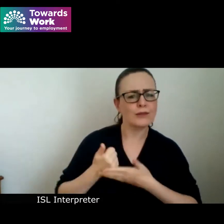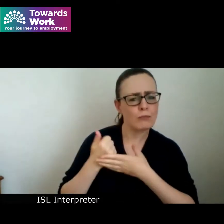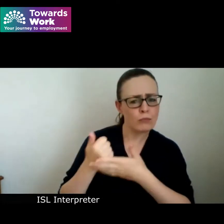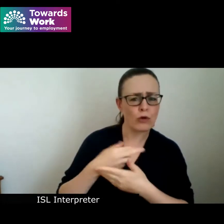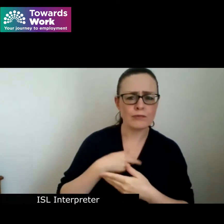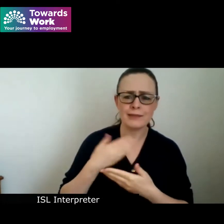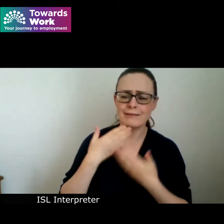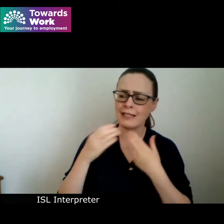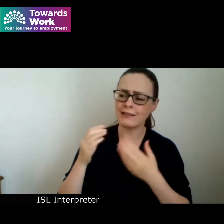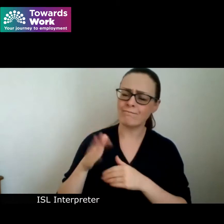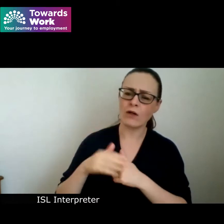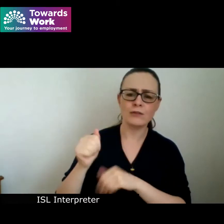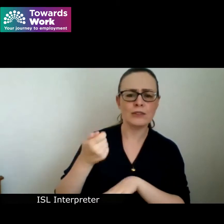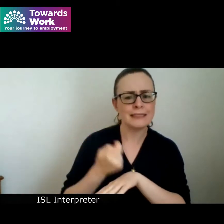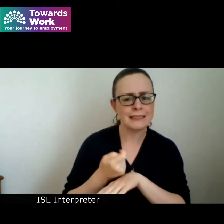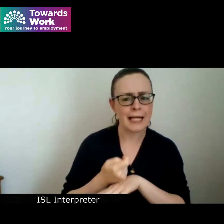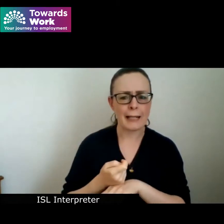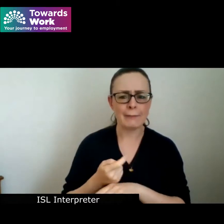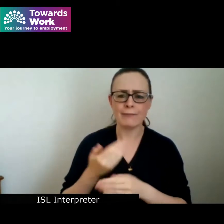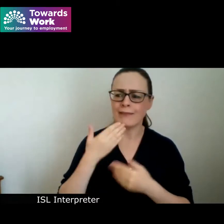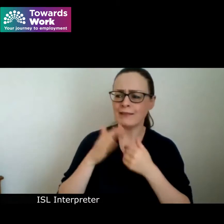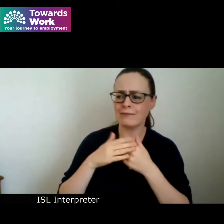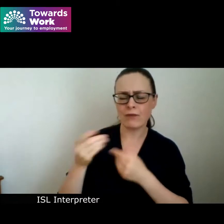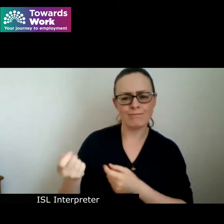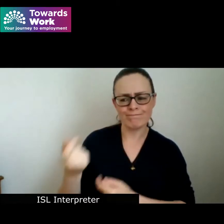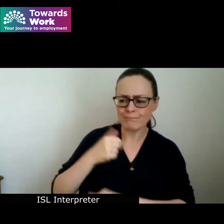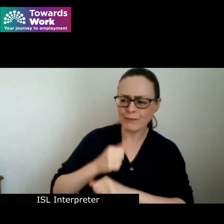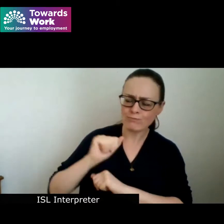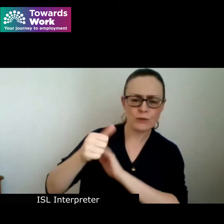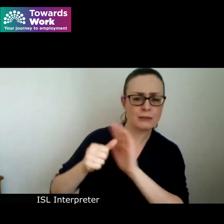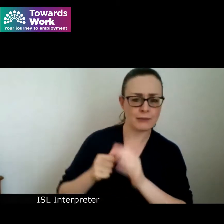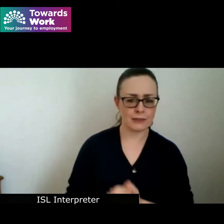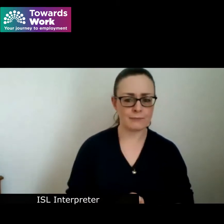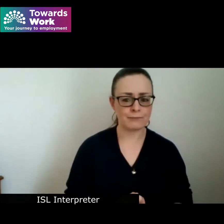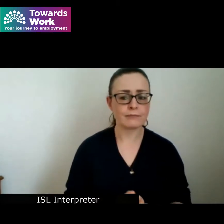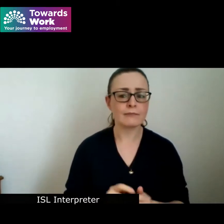and insights and experience. I particularly like to thank Minister Anne Rabbitte for